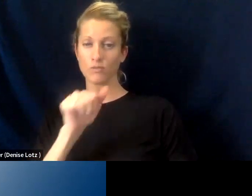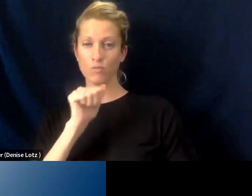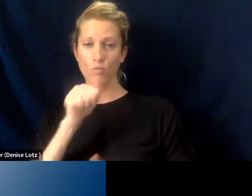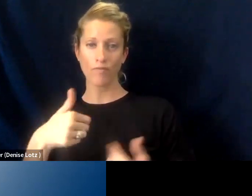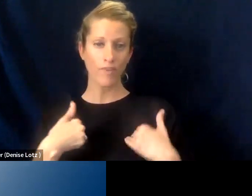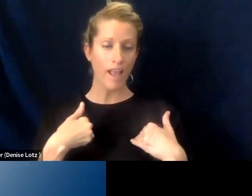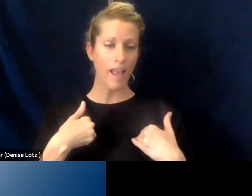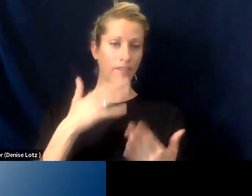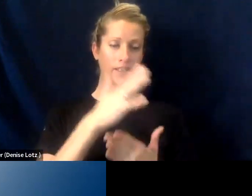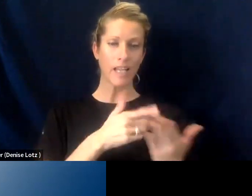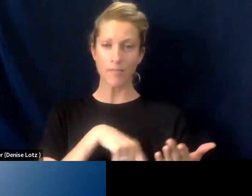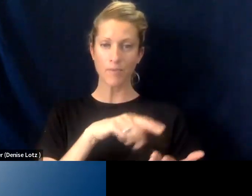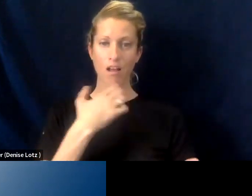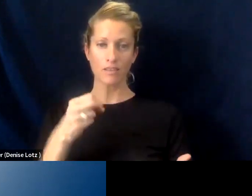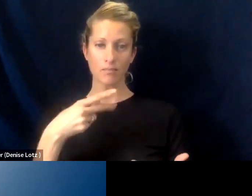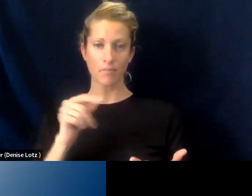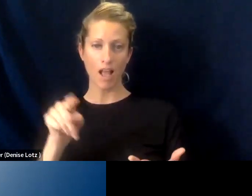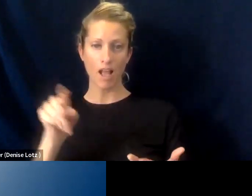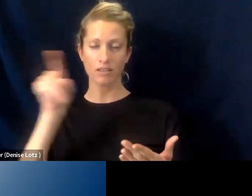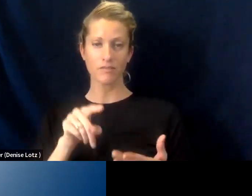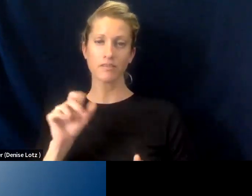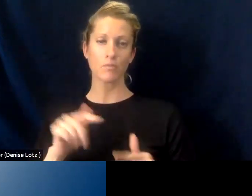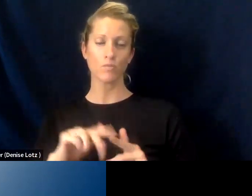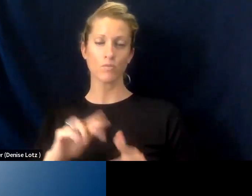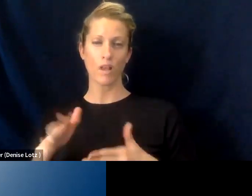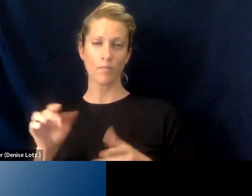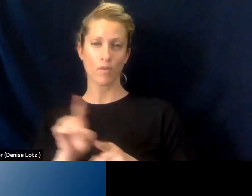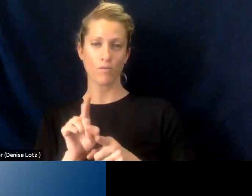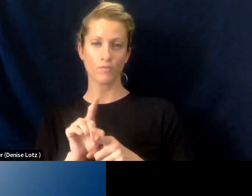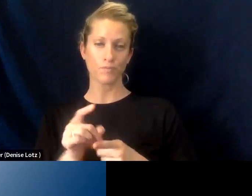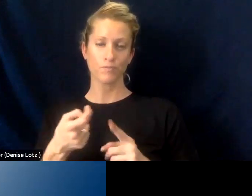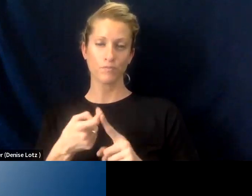hotspots, and others being able to provide that but do we noted from our Co Panelists